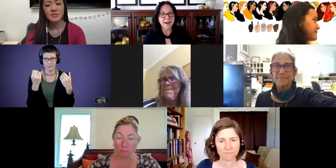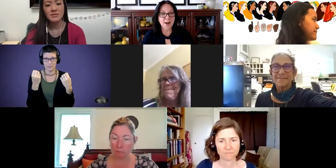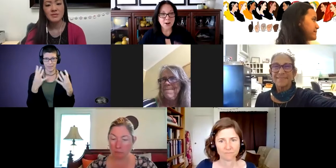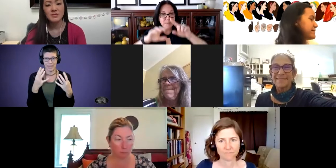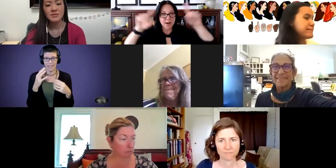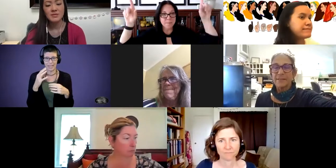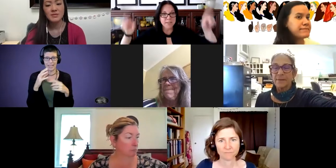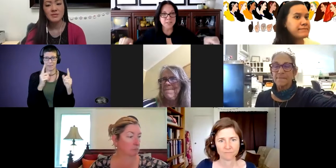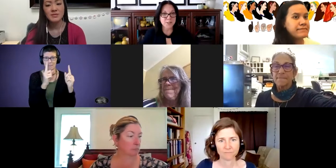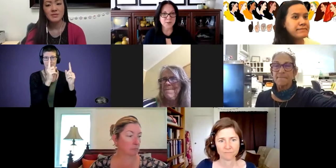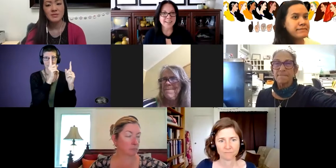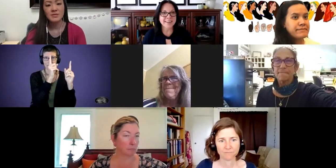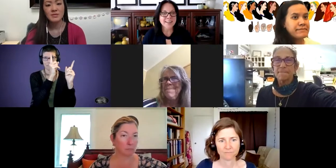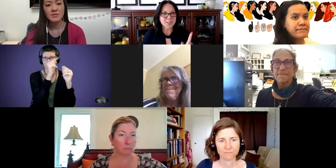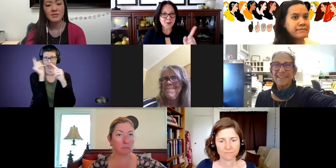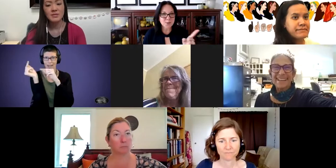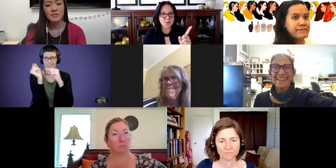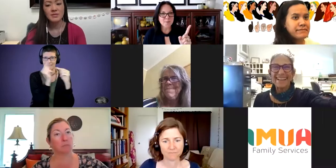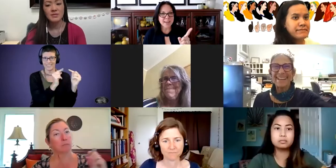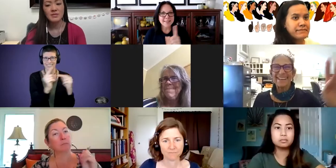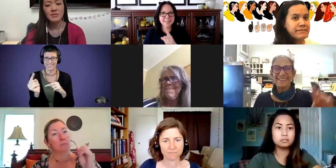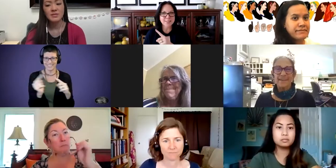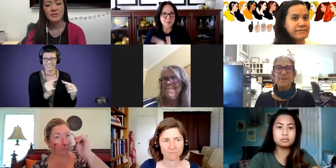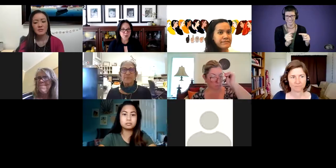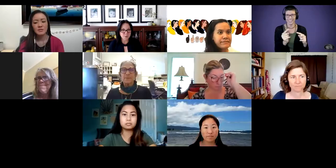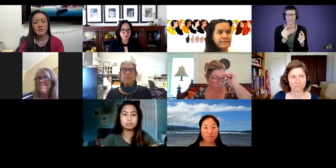on our Brady Bunch screen, so you may need to scroll through.